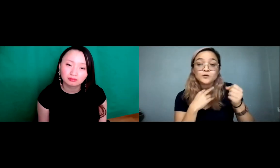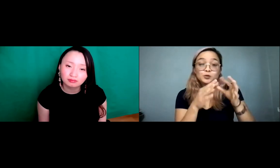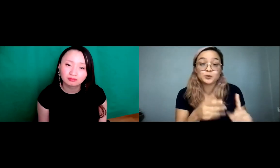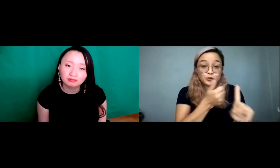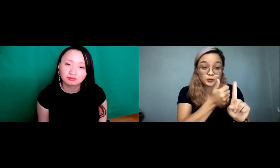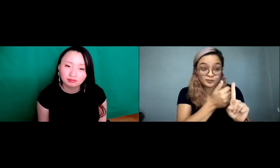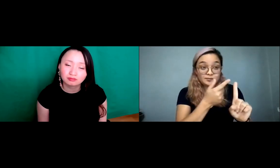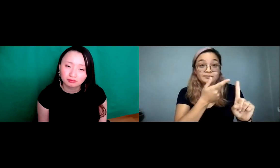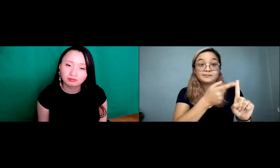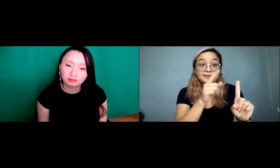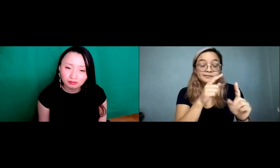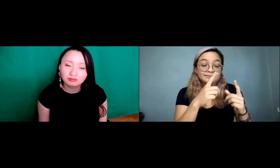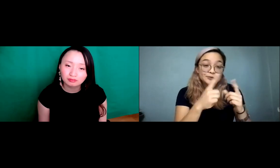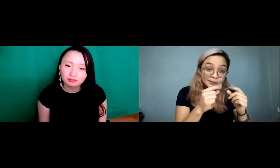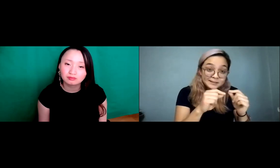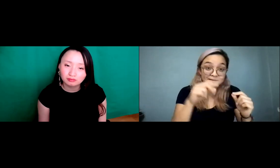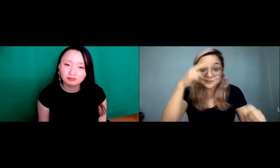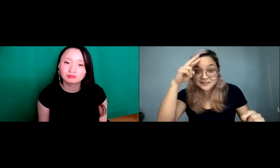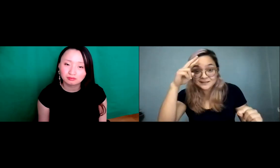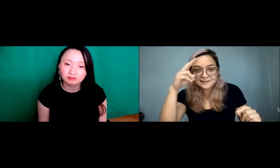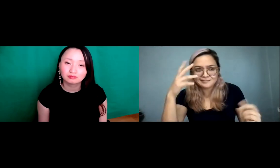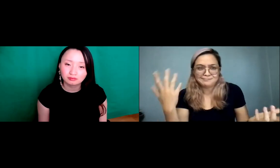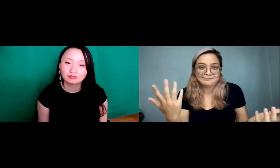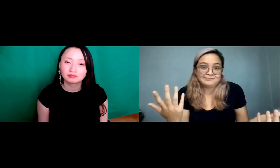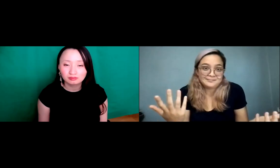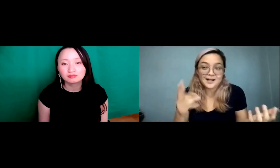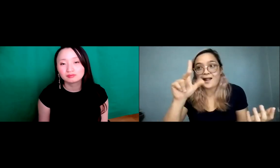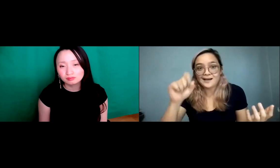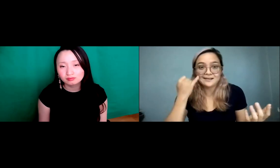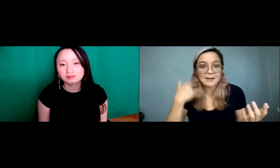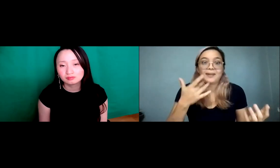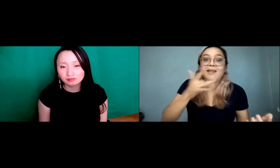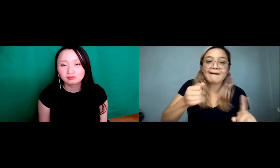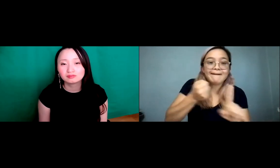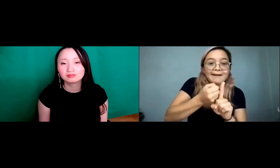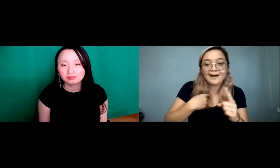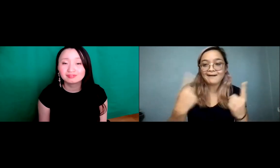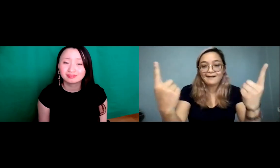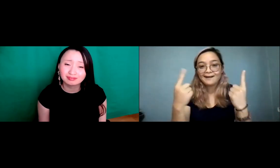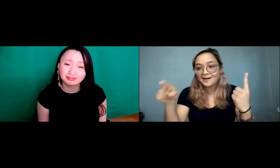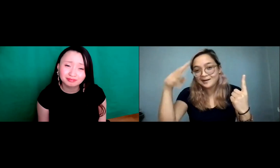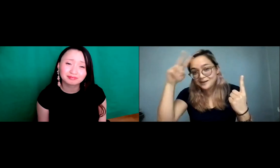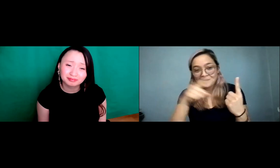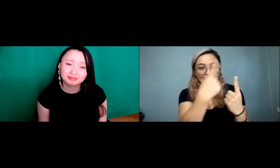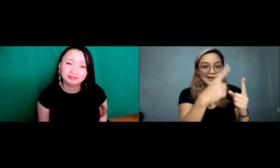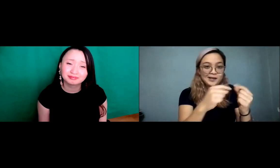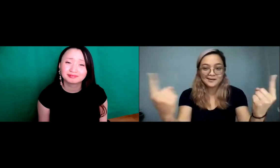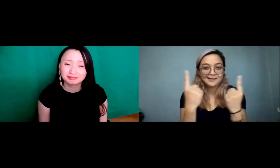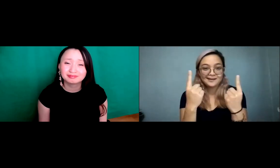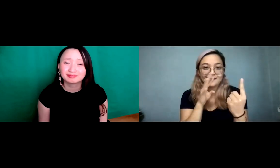brought that to my attention. Keep that in mind when you find an interpreter who it's going to be hard to find somebody who's Japanese Hispanic.